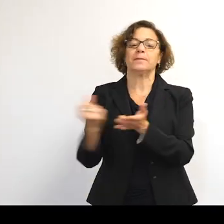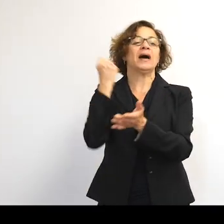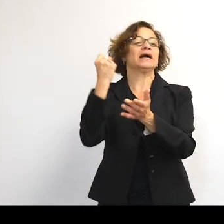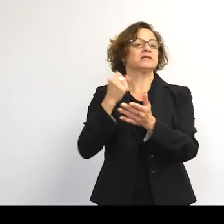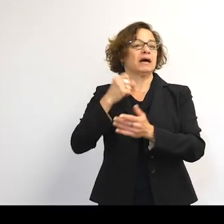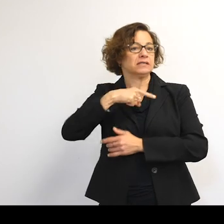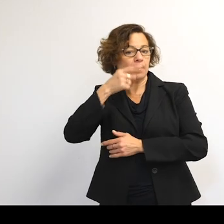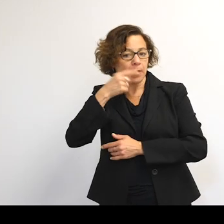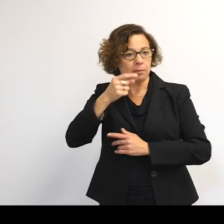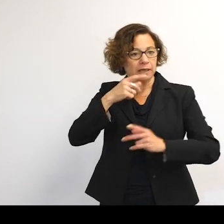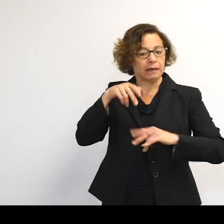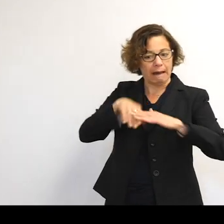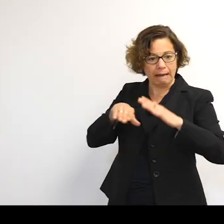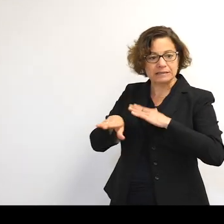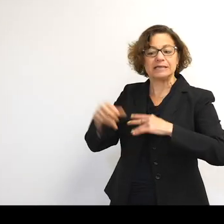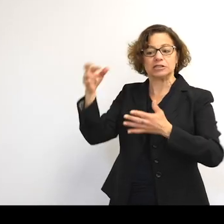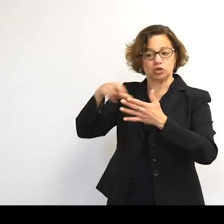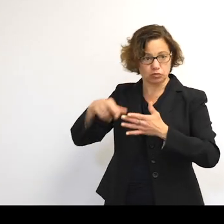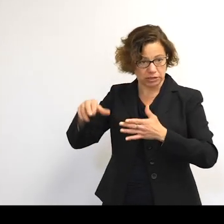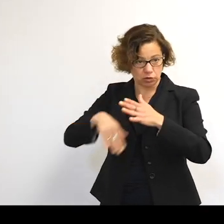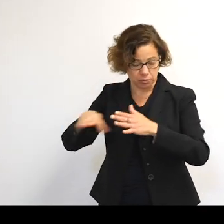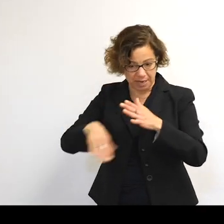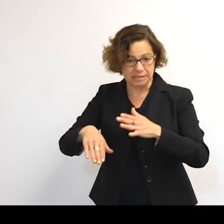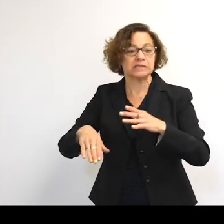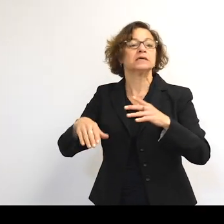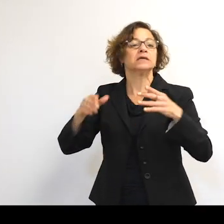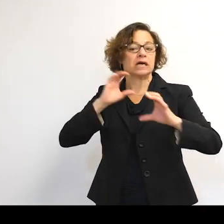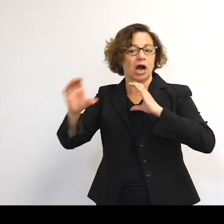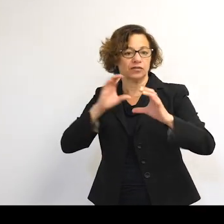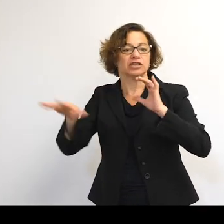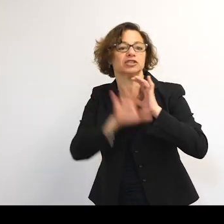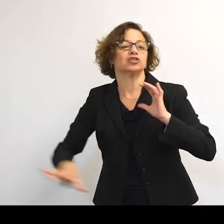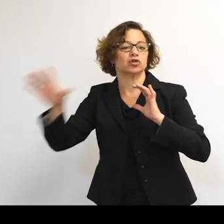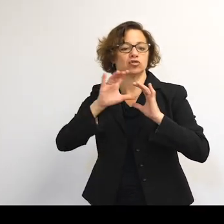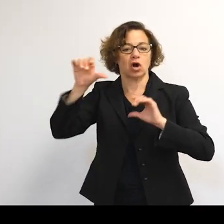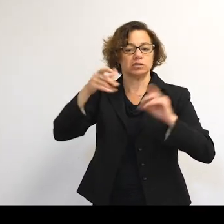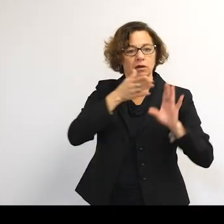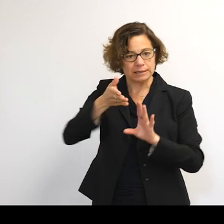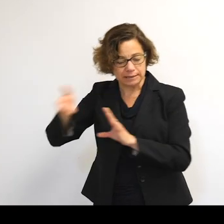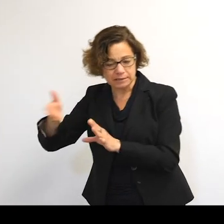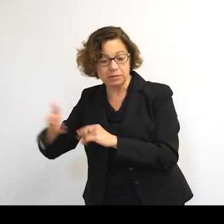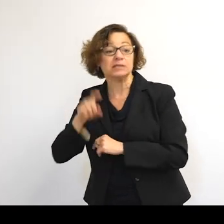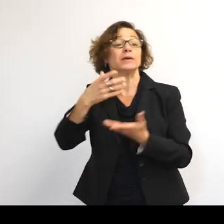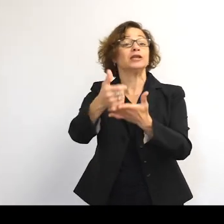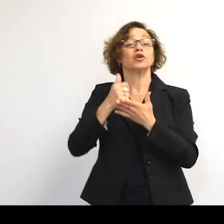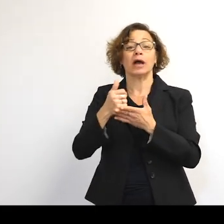that are research based within and across the humanities. And we need your help in making that a kind of realized--